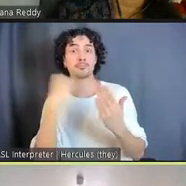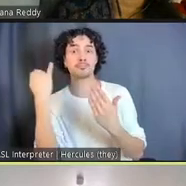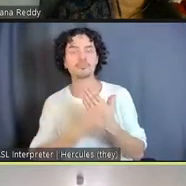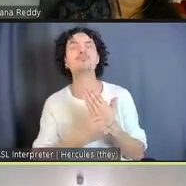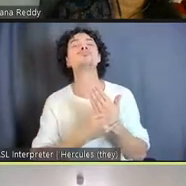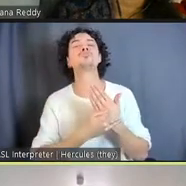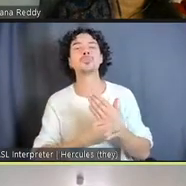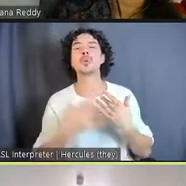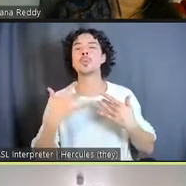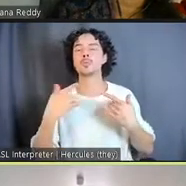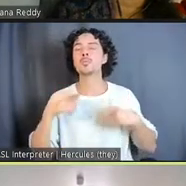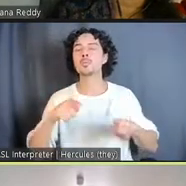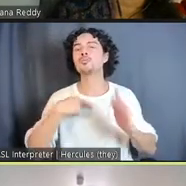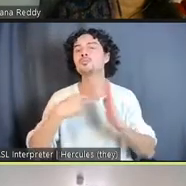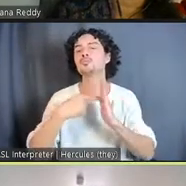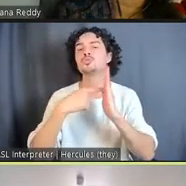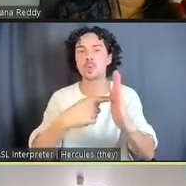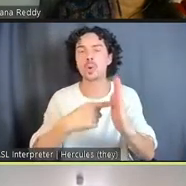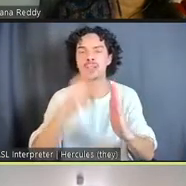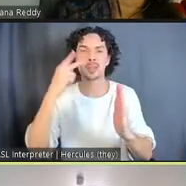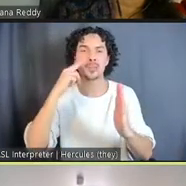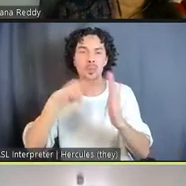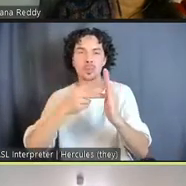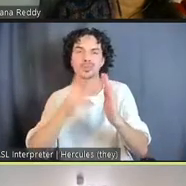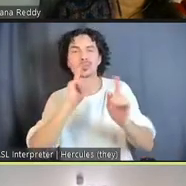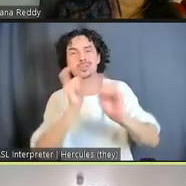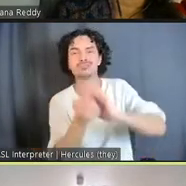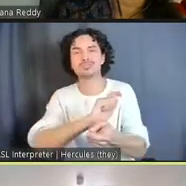repurposing option, what we heard from community is they wanted it to be